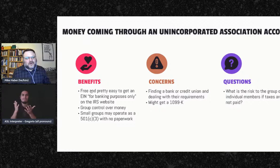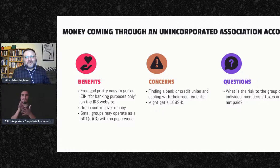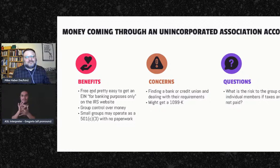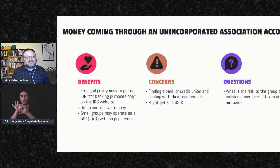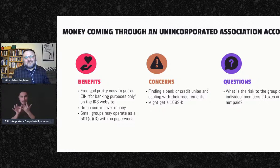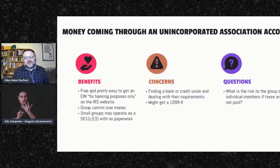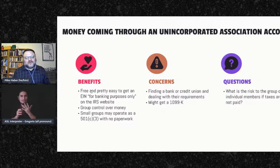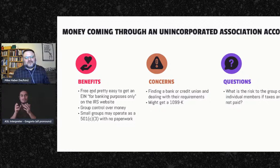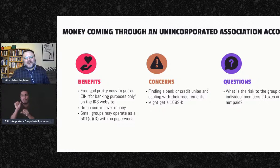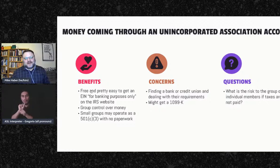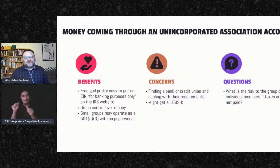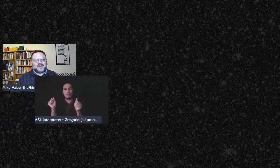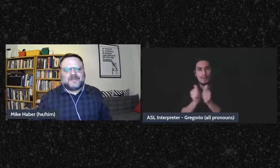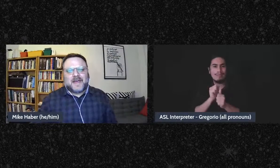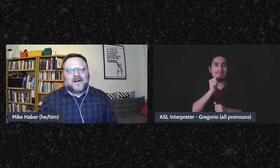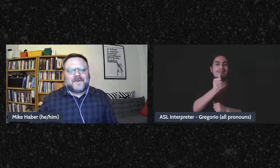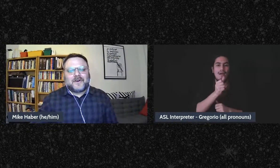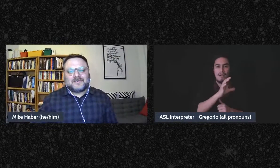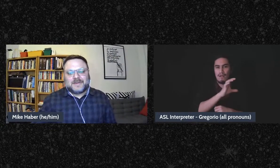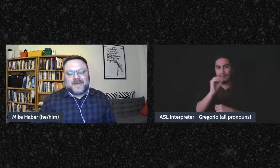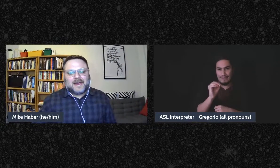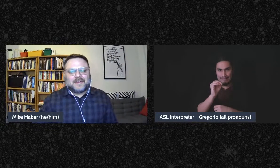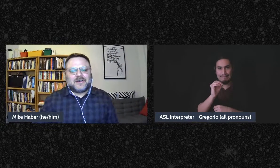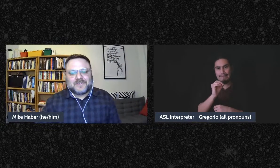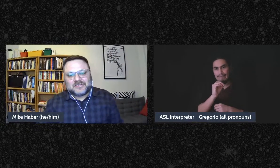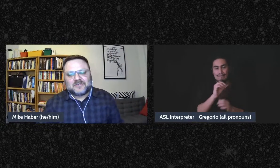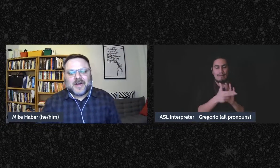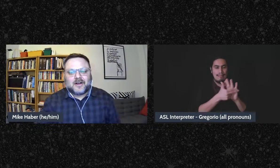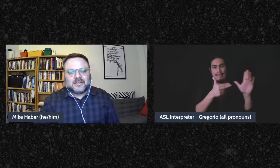your local credit unions may offer some banking services as well.